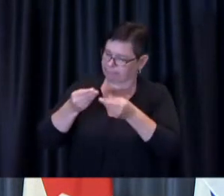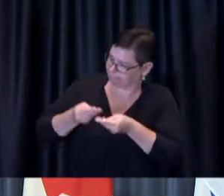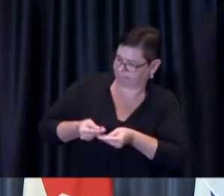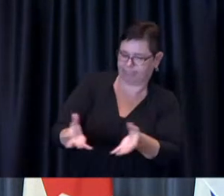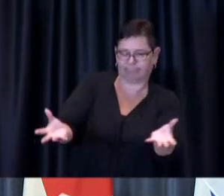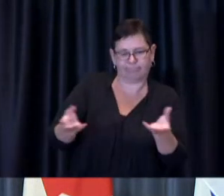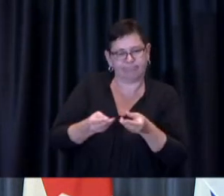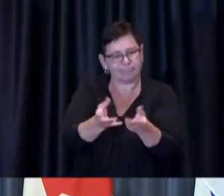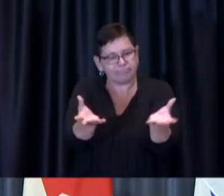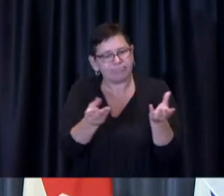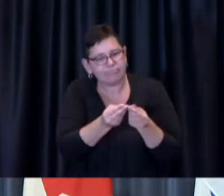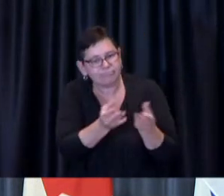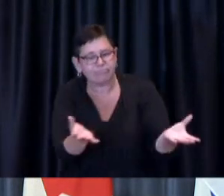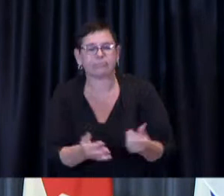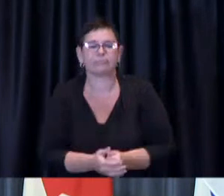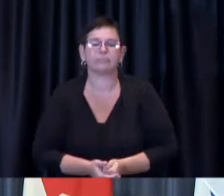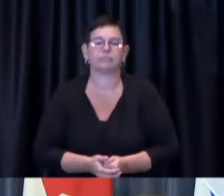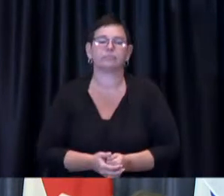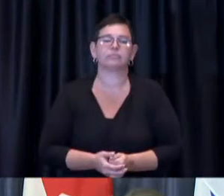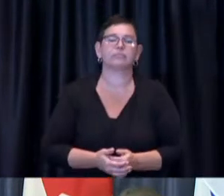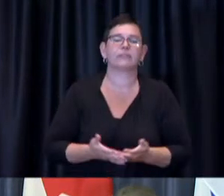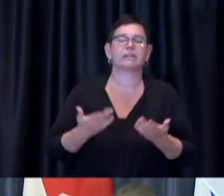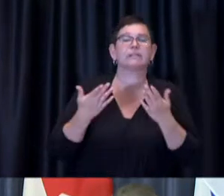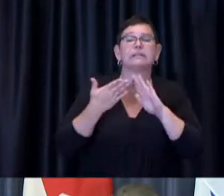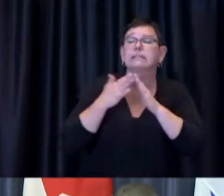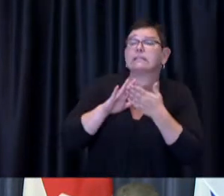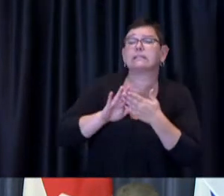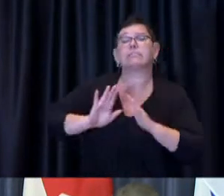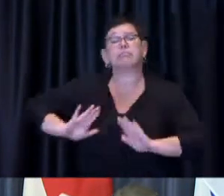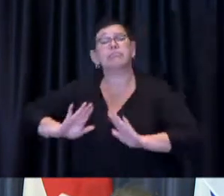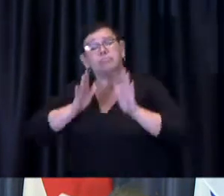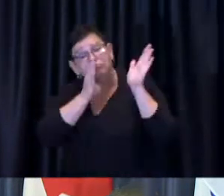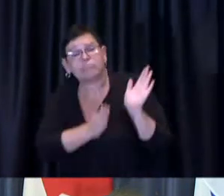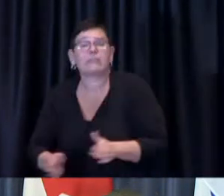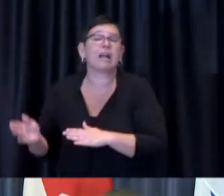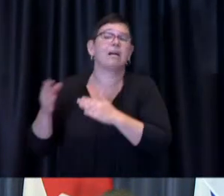City-led opportunities are in addition to the hundreds of pharmacies, healthcare